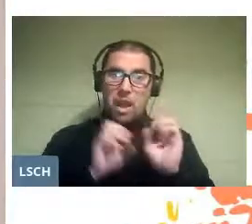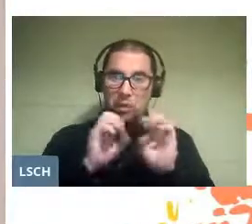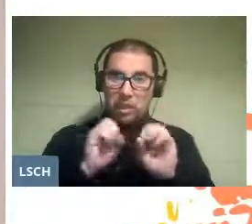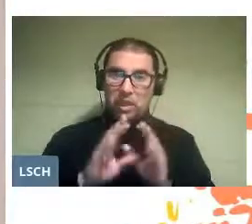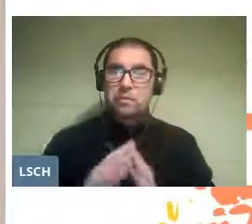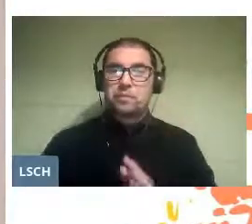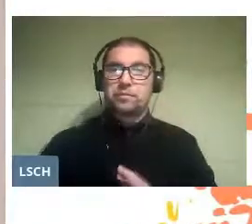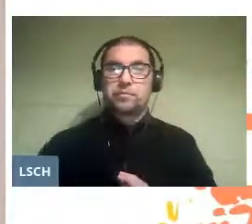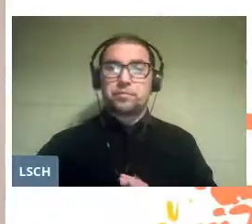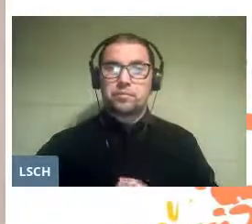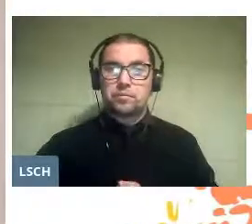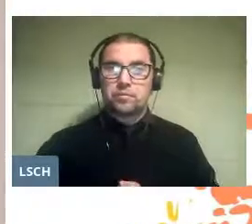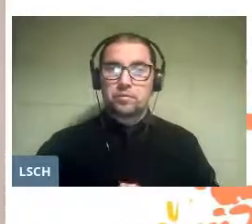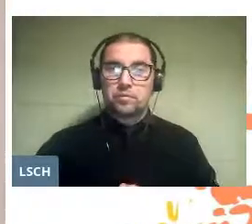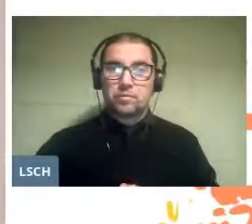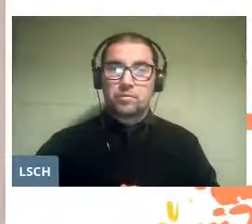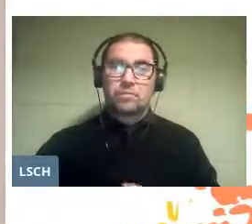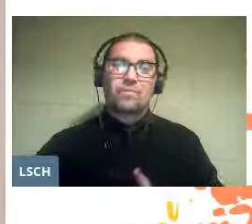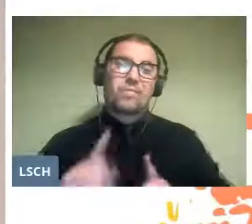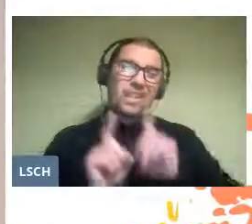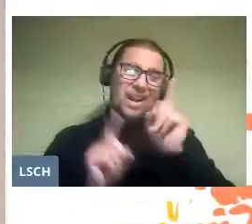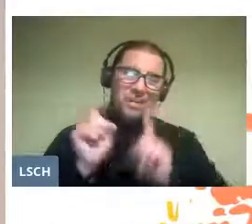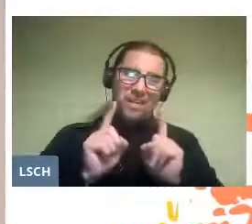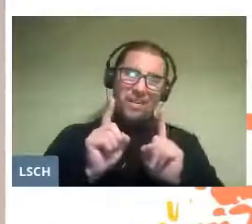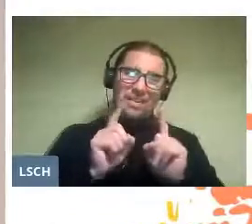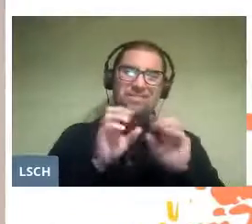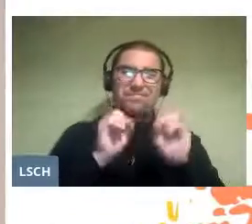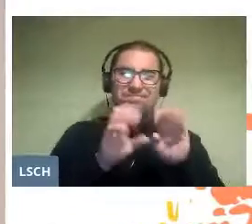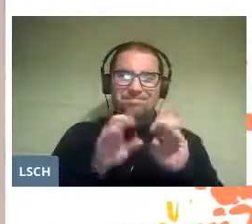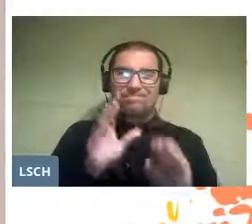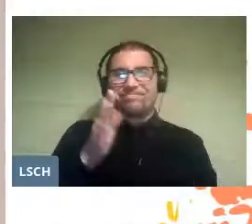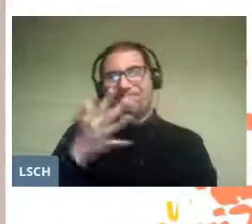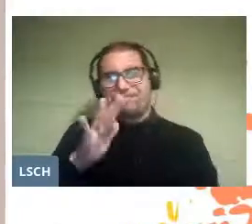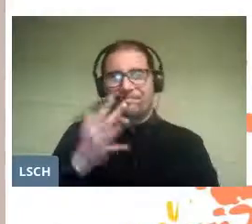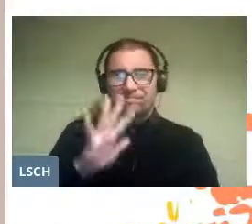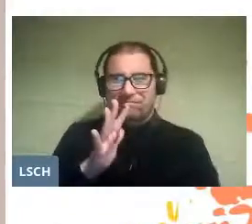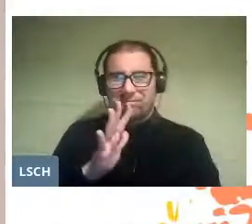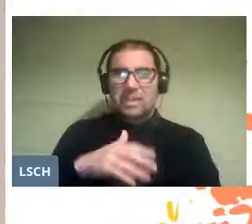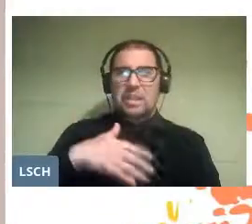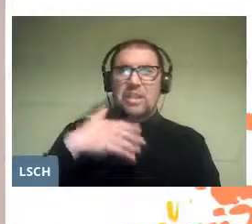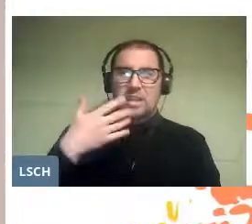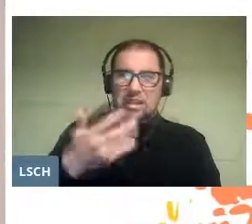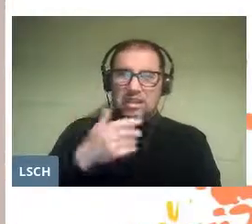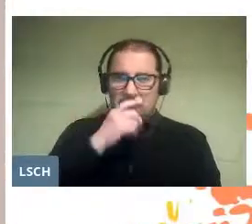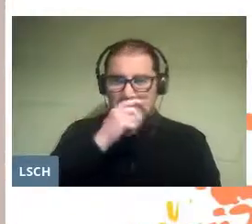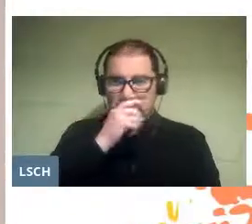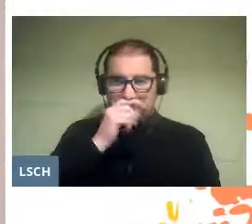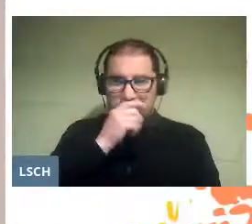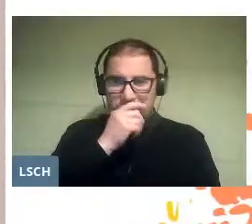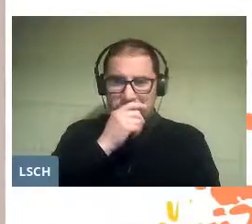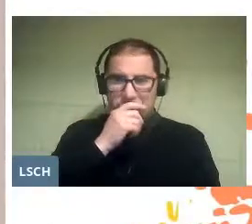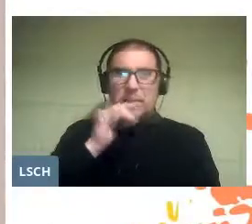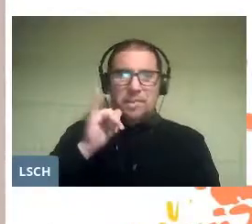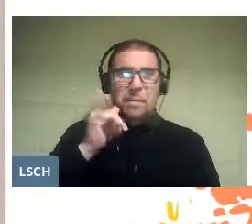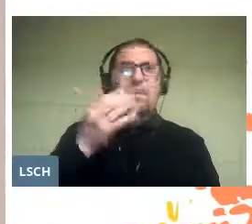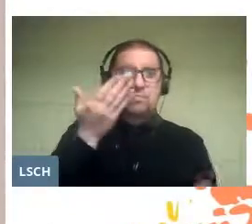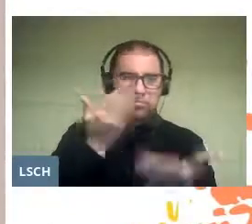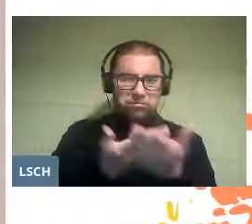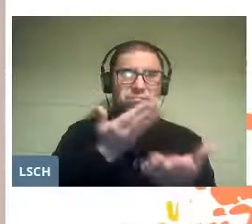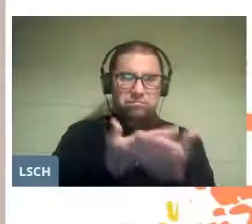are not always very encouraging. All sectors are calling for quality education.